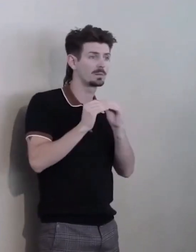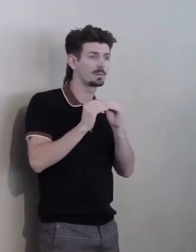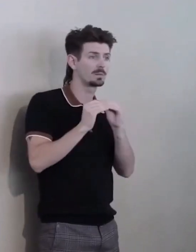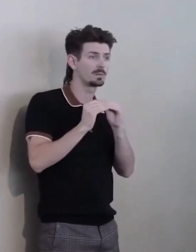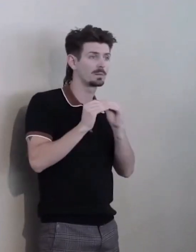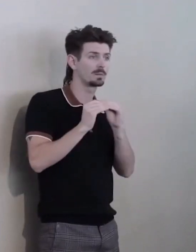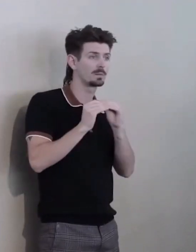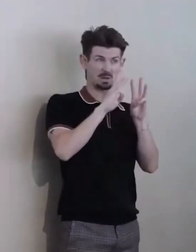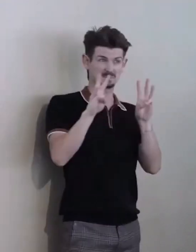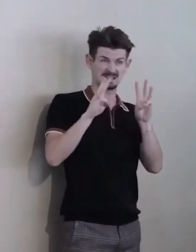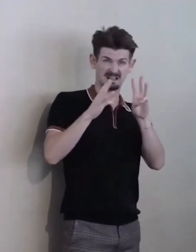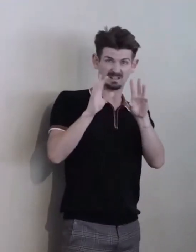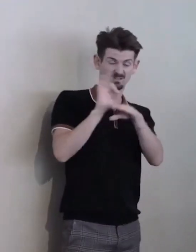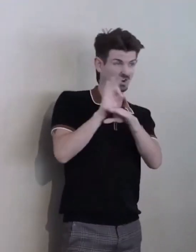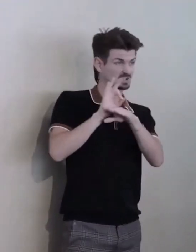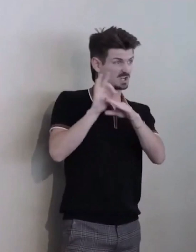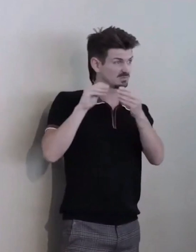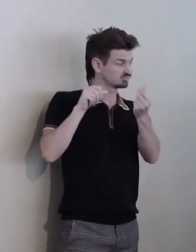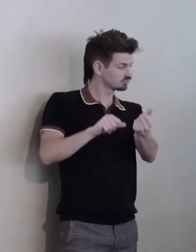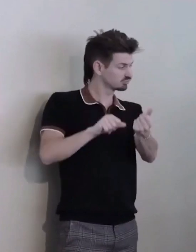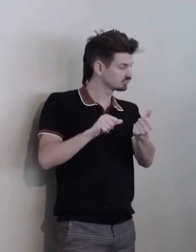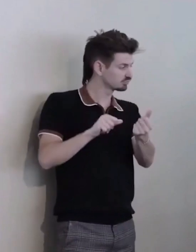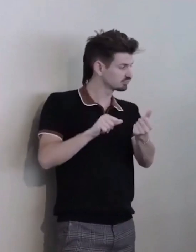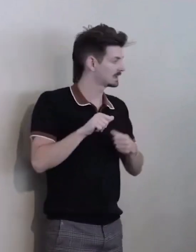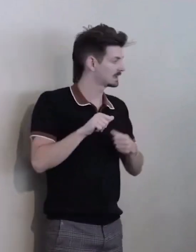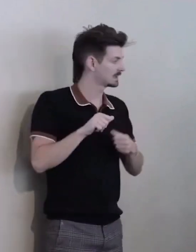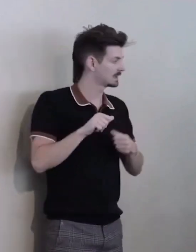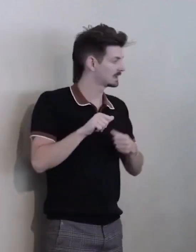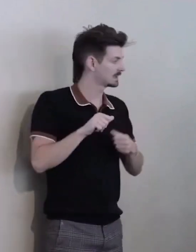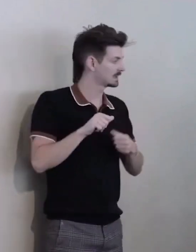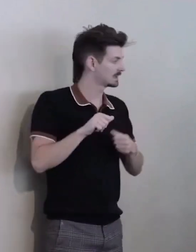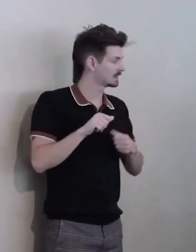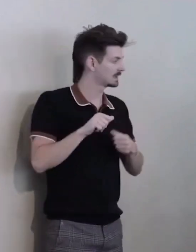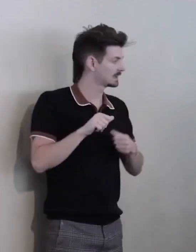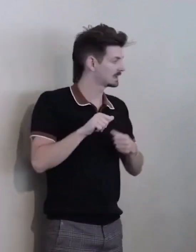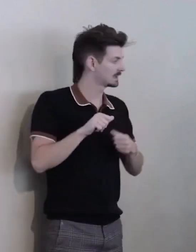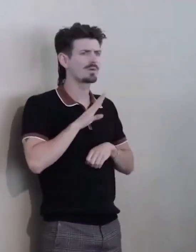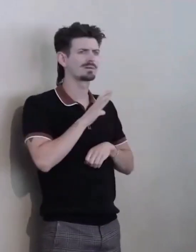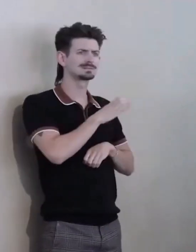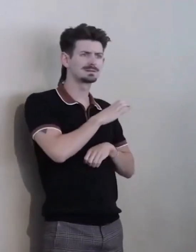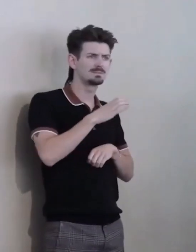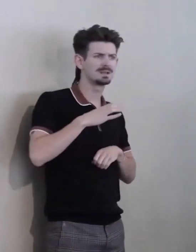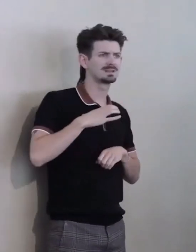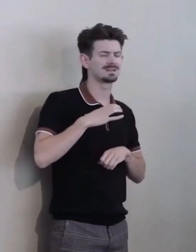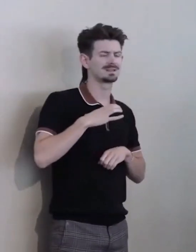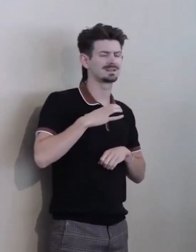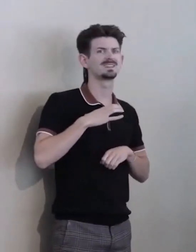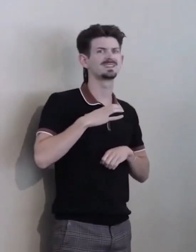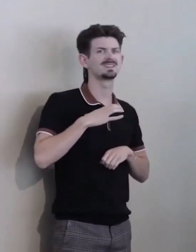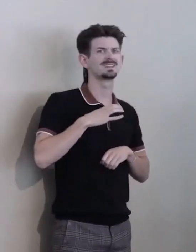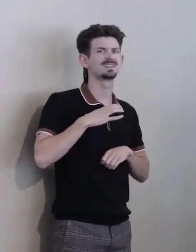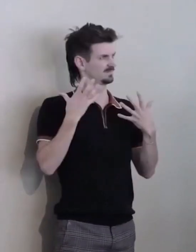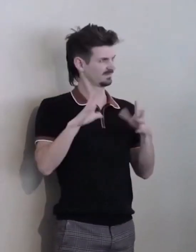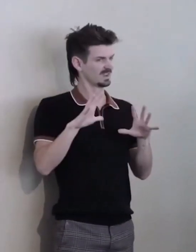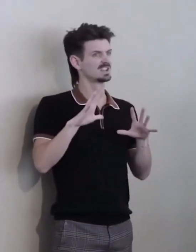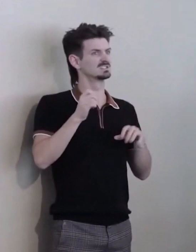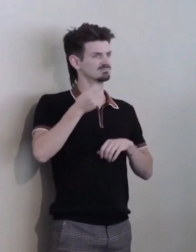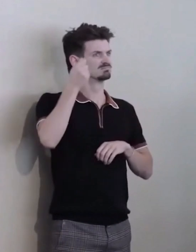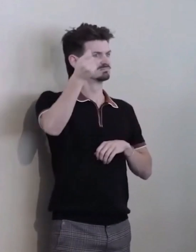requirements for disability representation on important boards and committees. And we are going to implement community first.